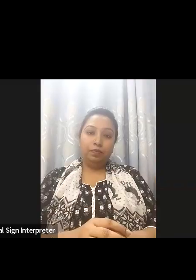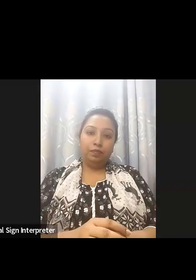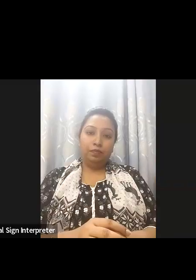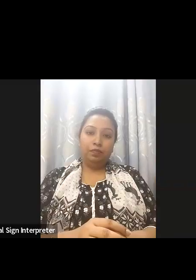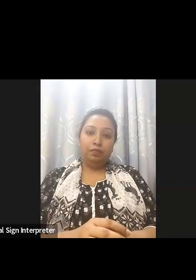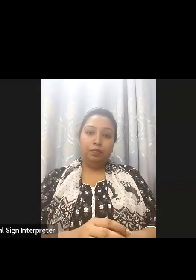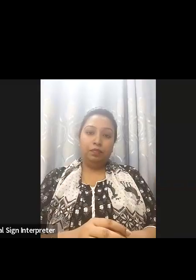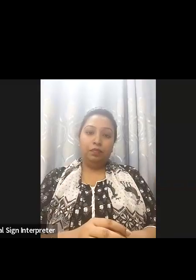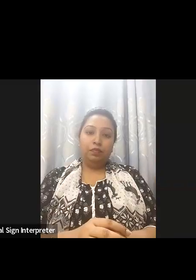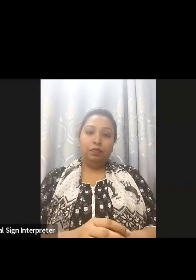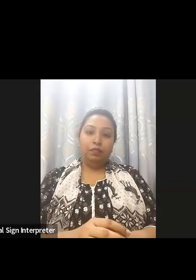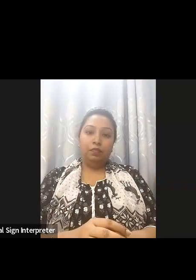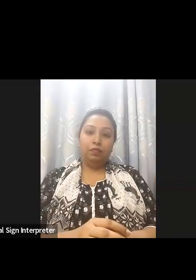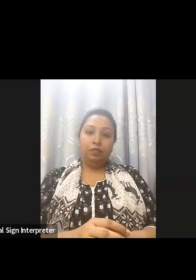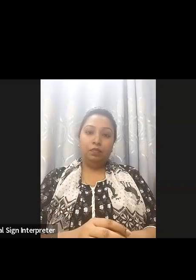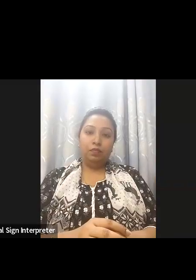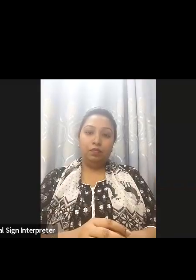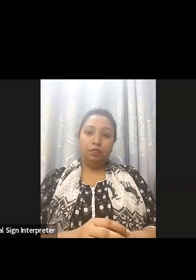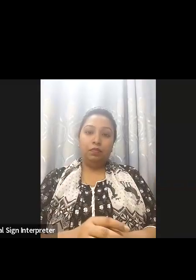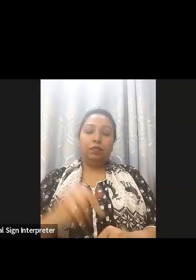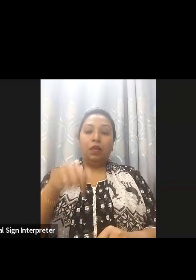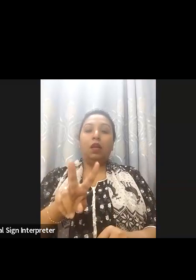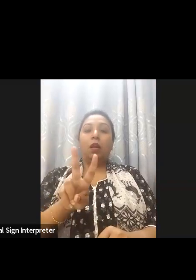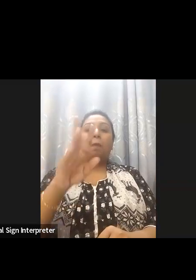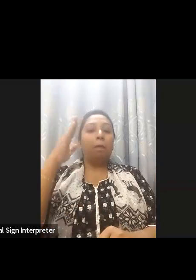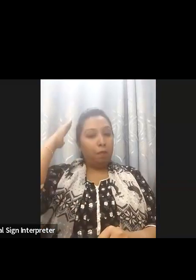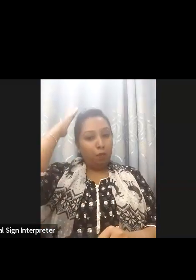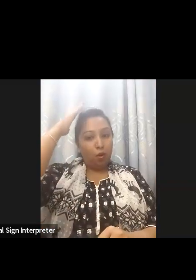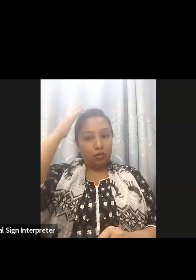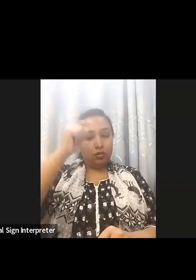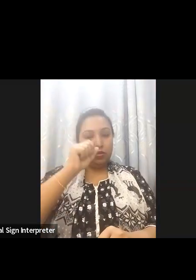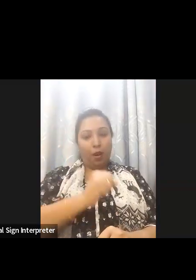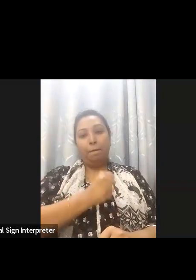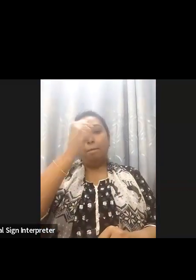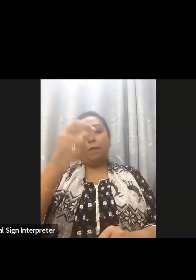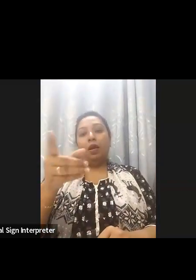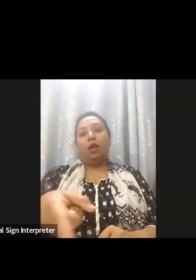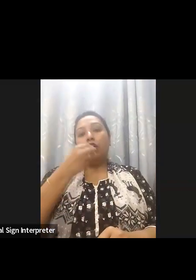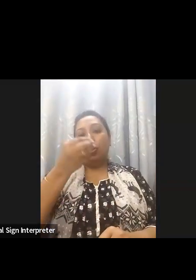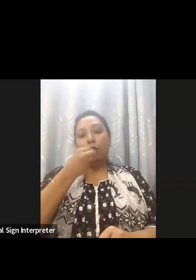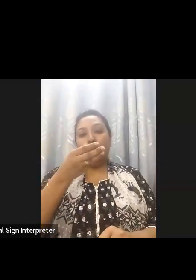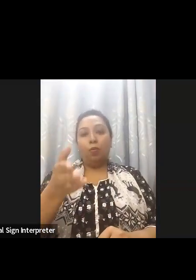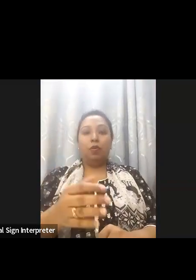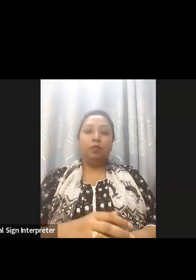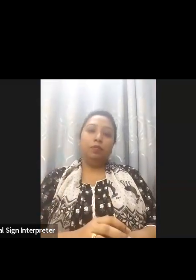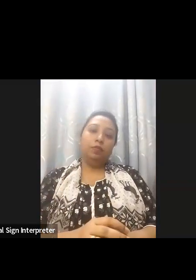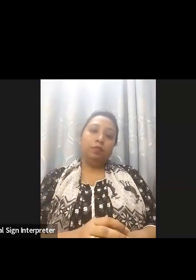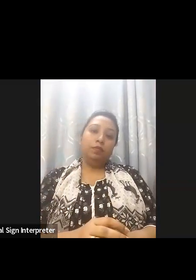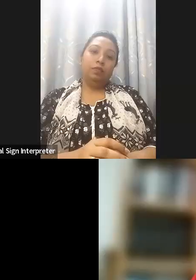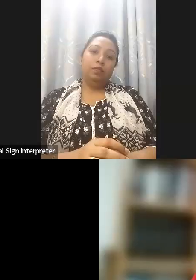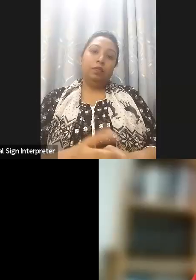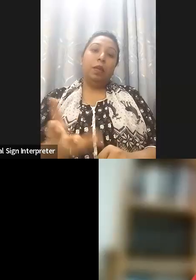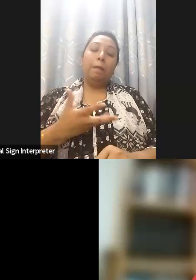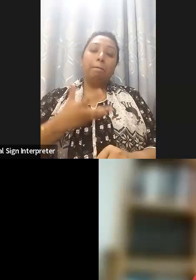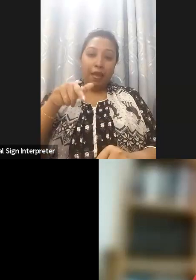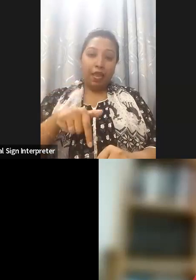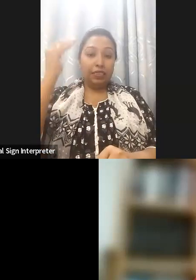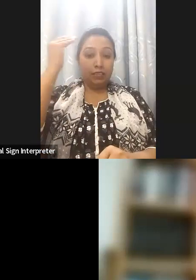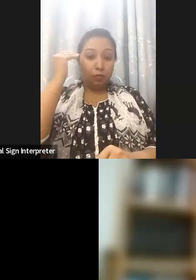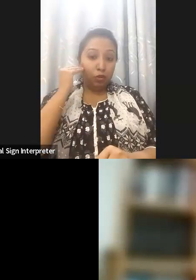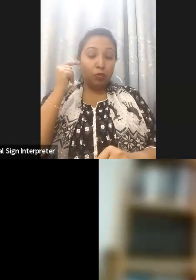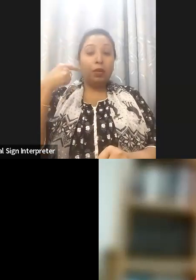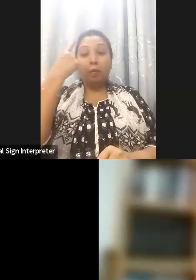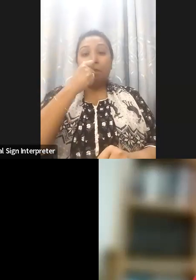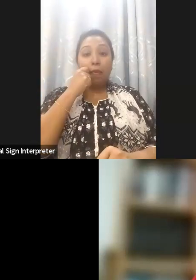microphone to Vashkar Bhattacharjee to talk about the application from a Bangladesh perspective.